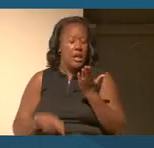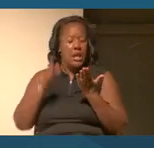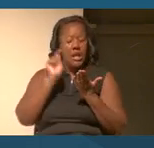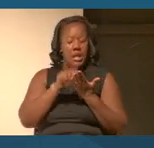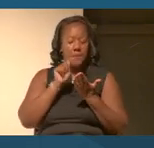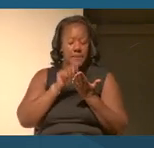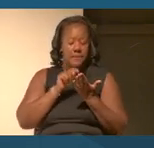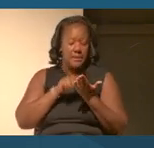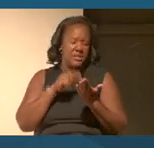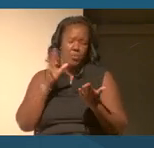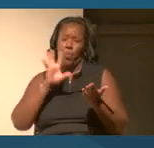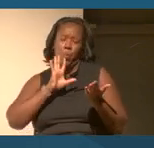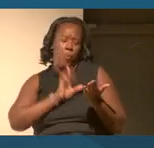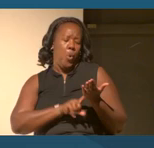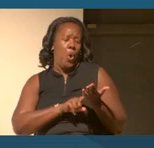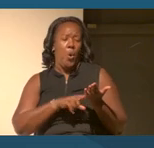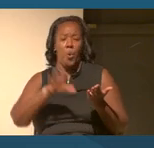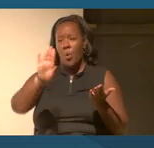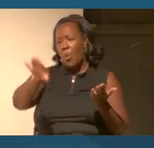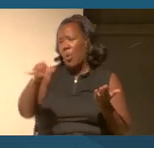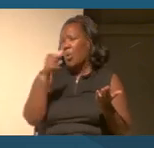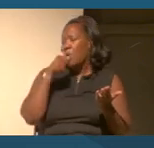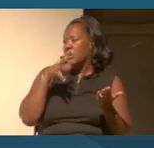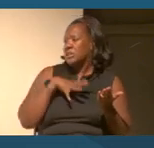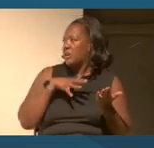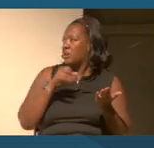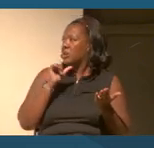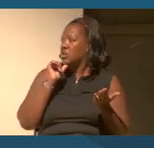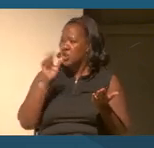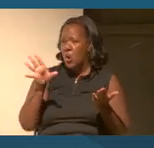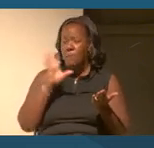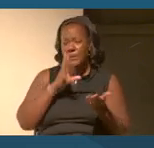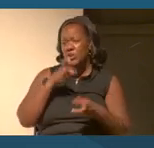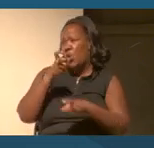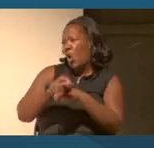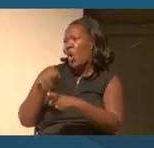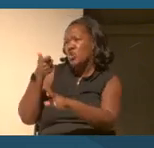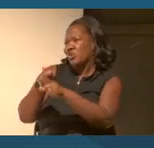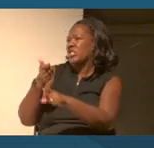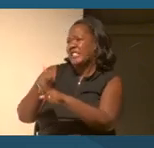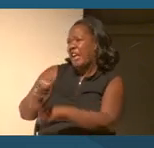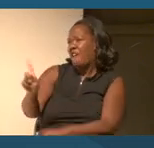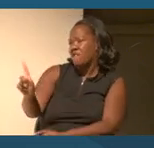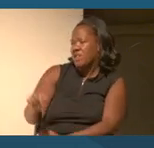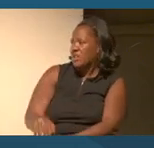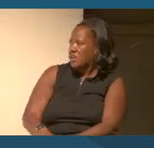And then he said, Whoa, senora, don't be so hard on yourself.